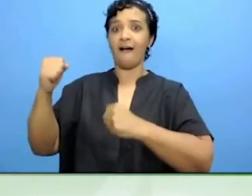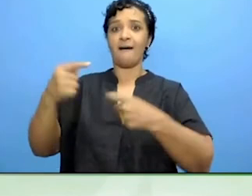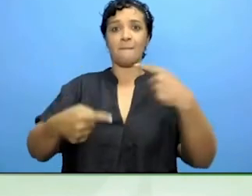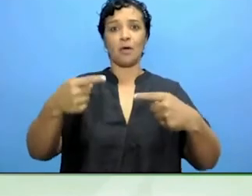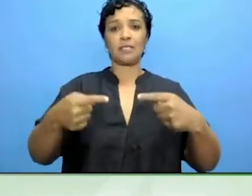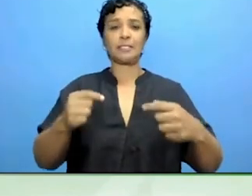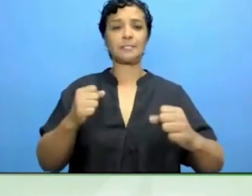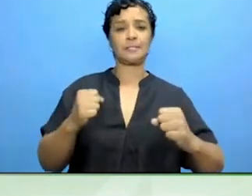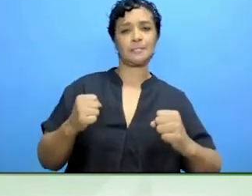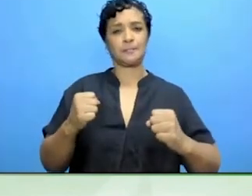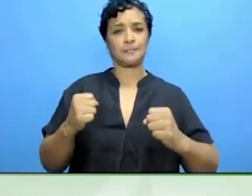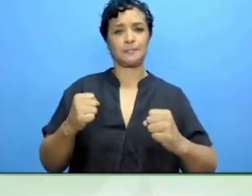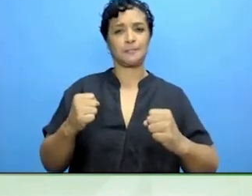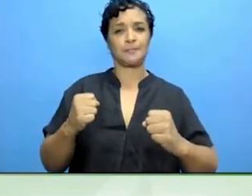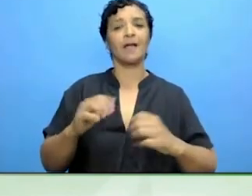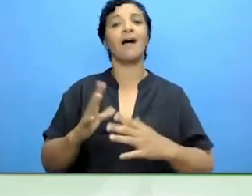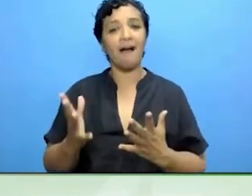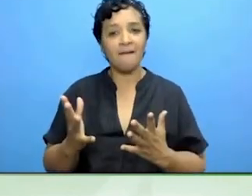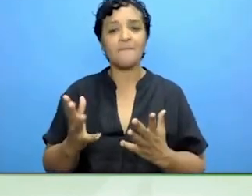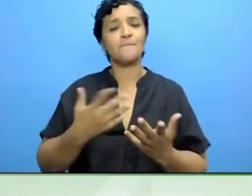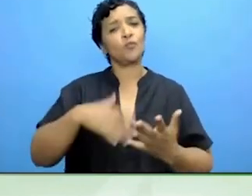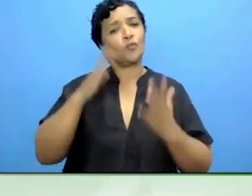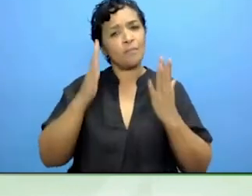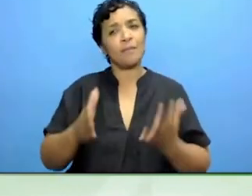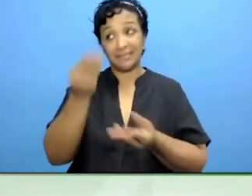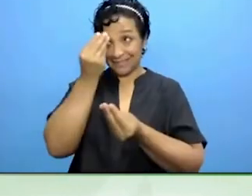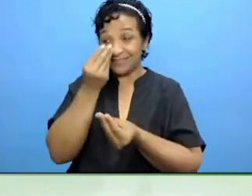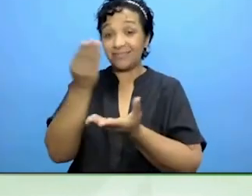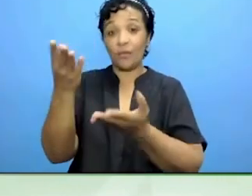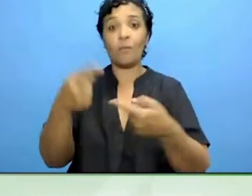What we should say to politicians as if you want to give a voice to